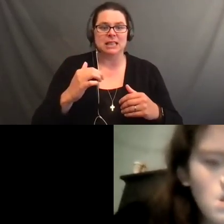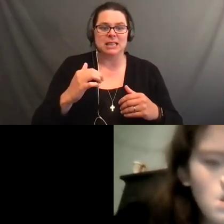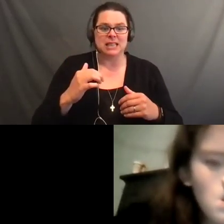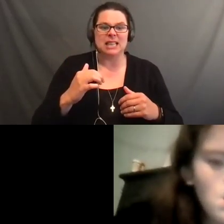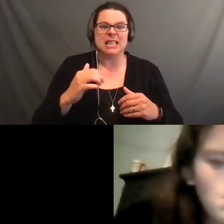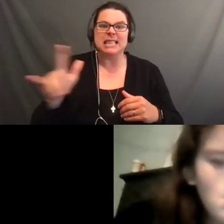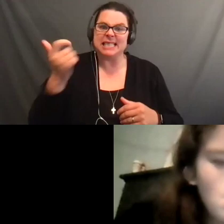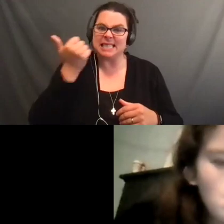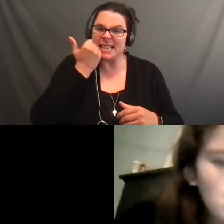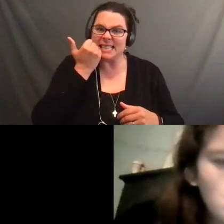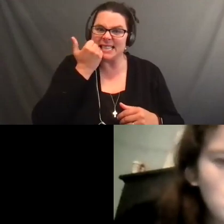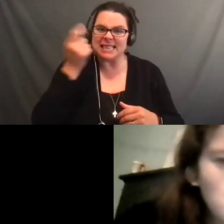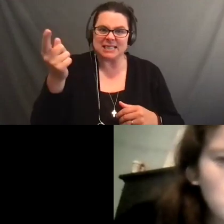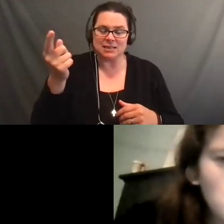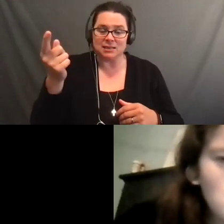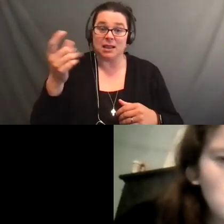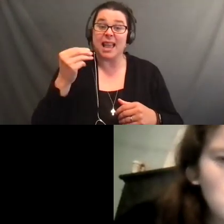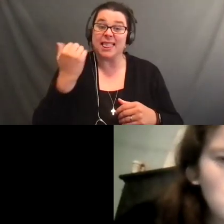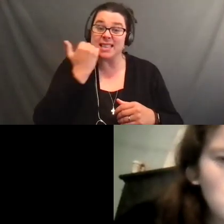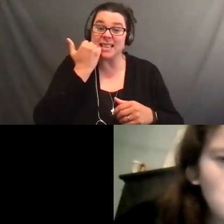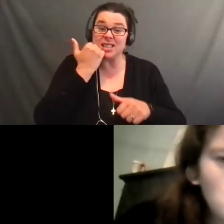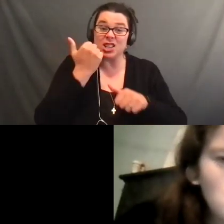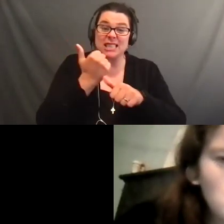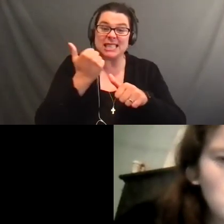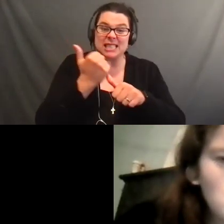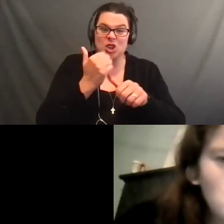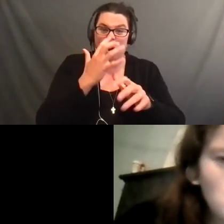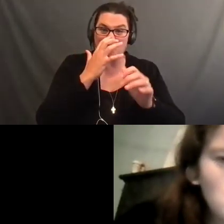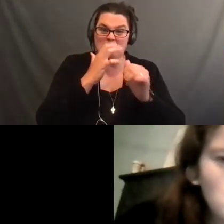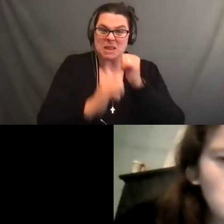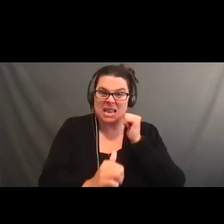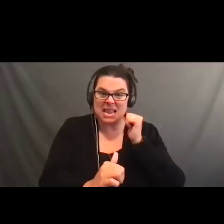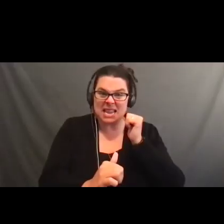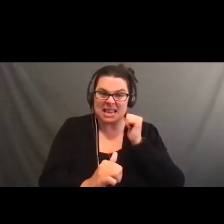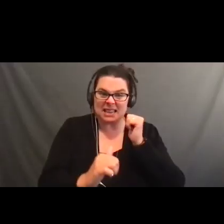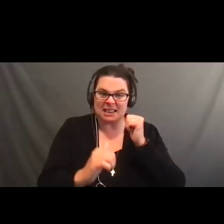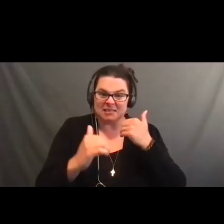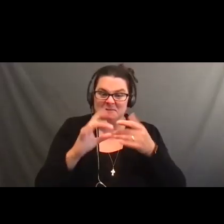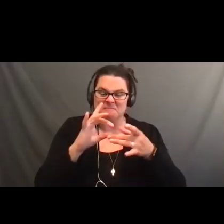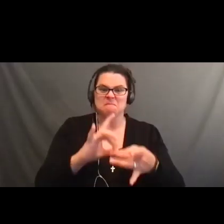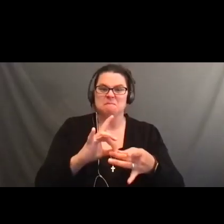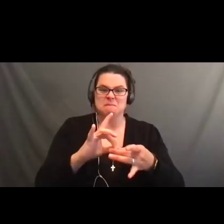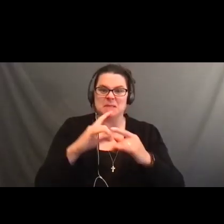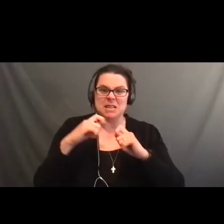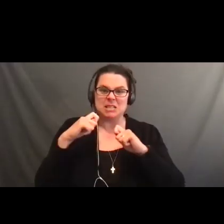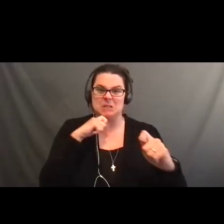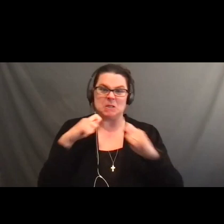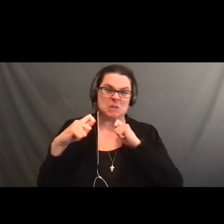Jen: And then Tyler asked, have you ever heard the bowling song, and if you have, do